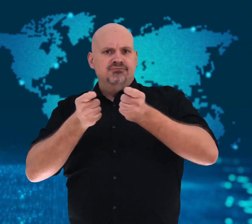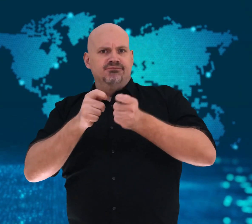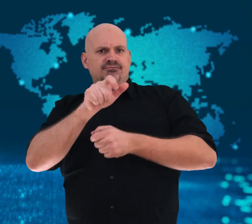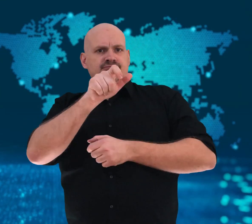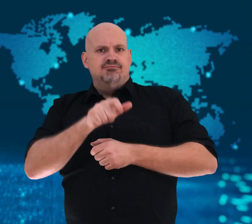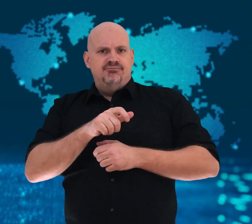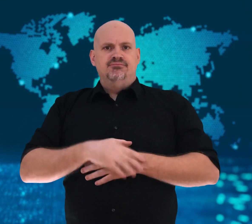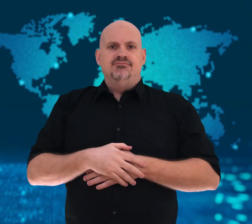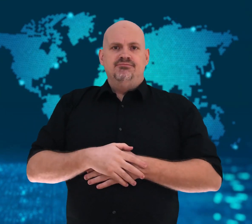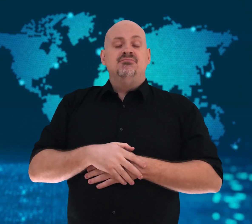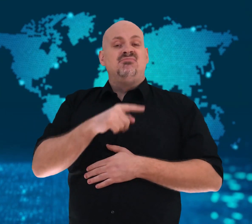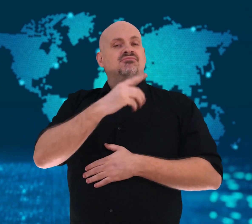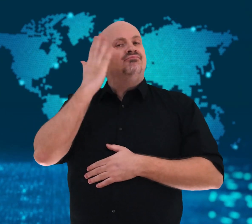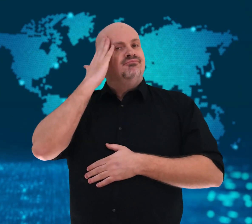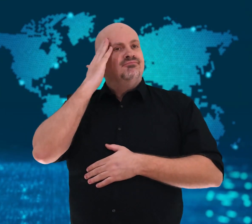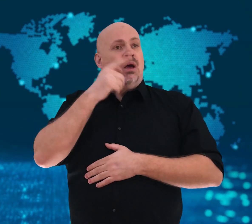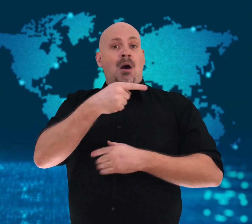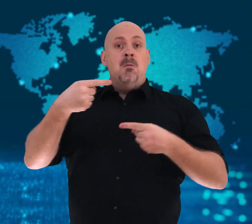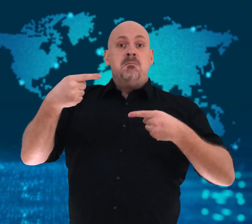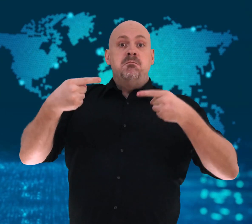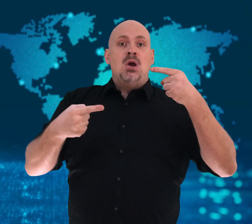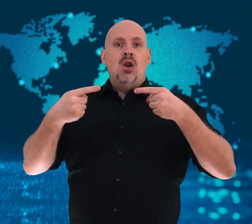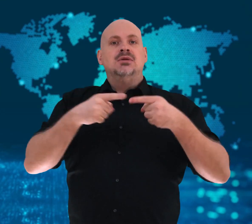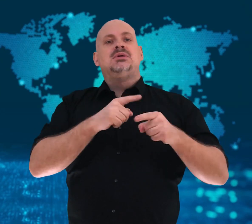political moderate.